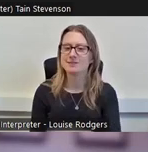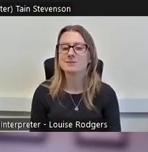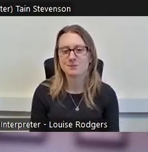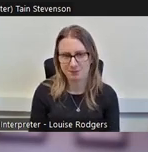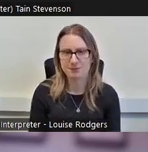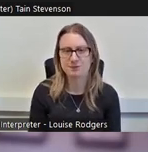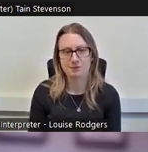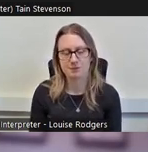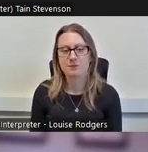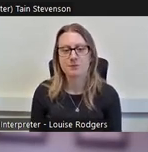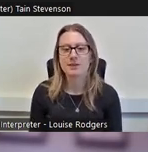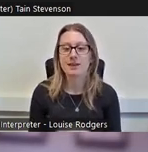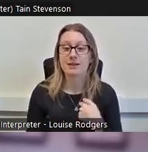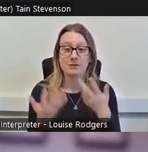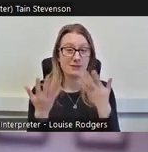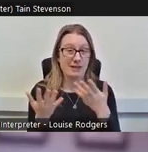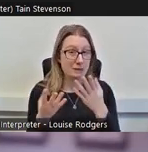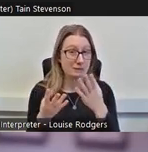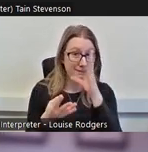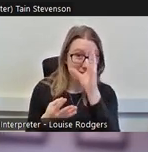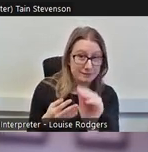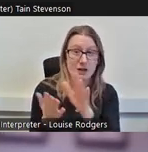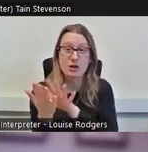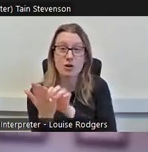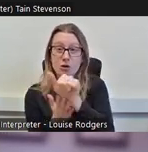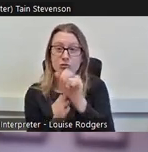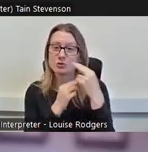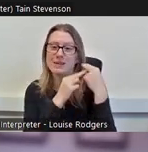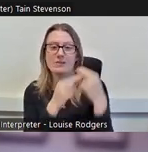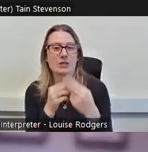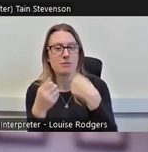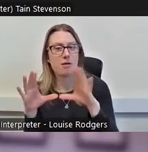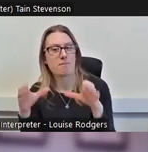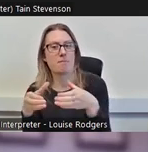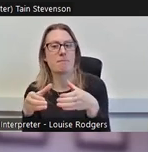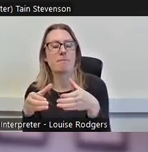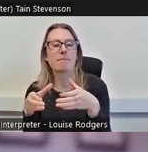at this point just mention that culture and heritage is grouped together as a voluntary